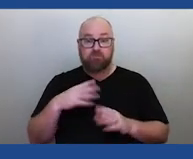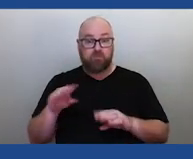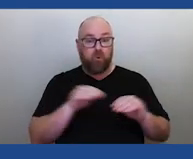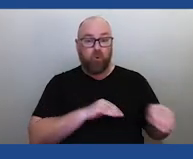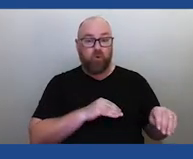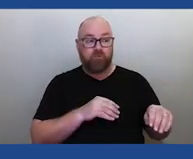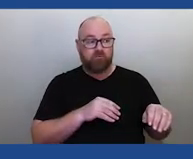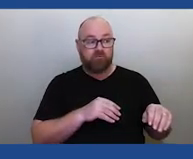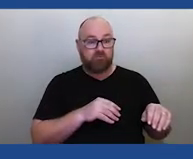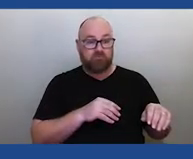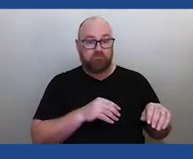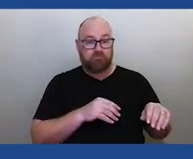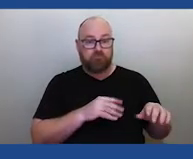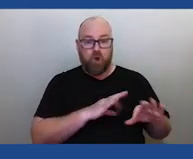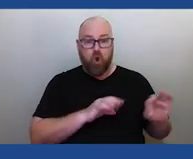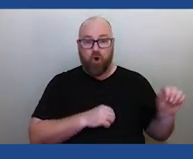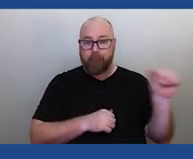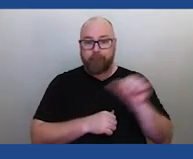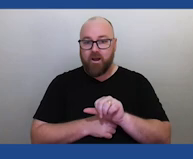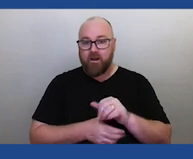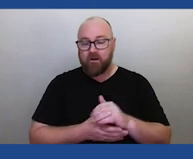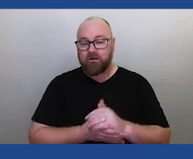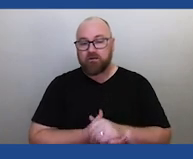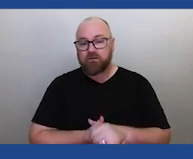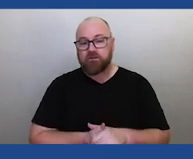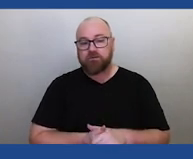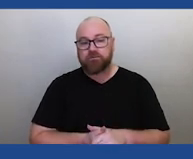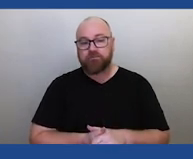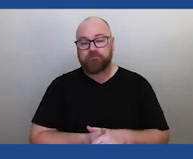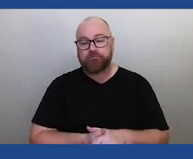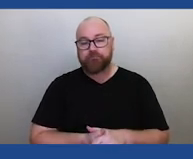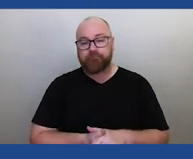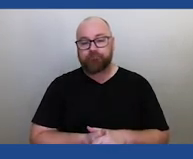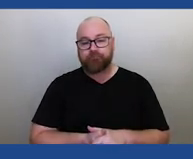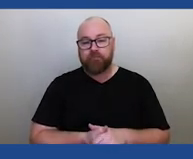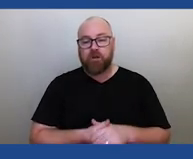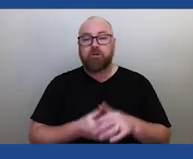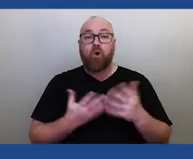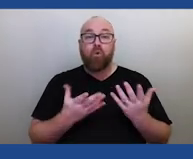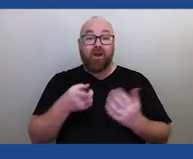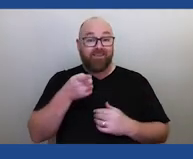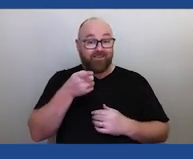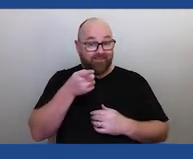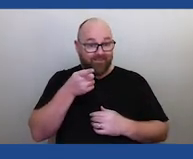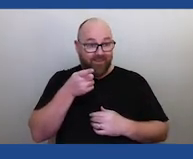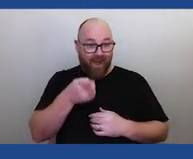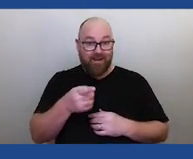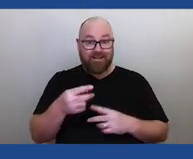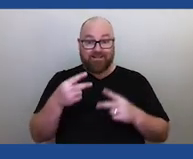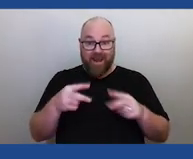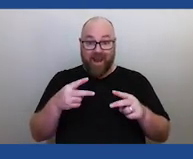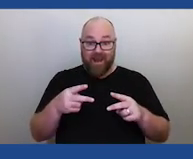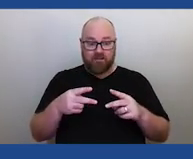13 years old and tend not to come back very often. So that particular dance hadn't been performed in 50 years,